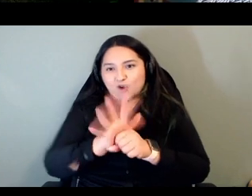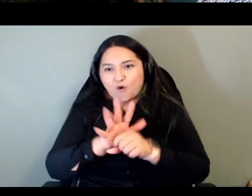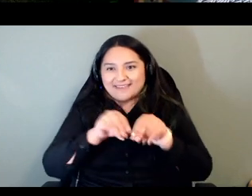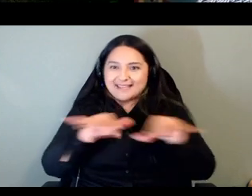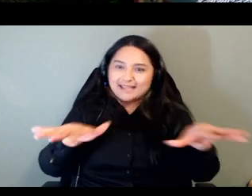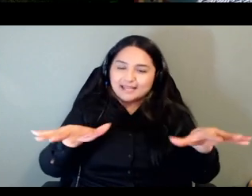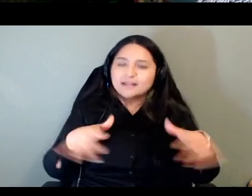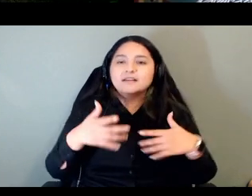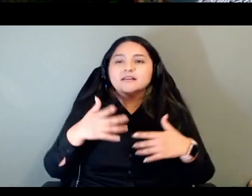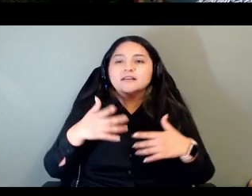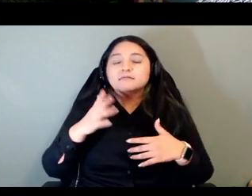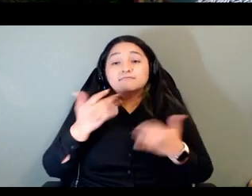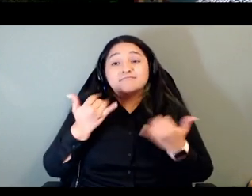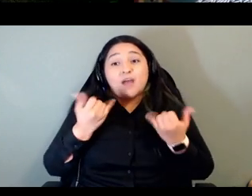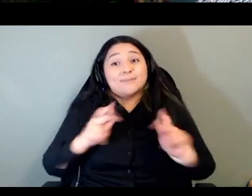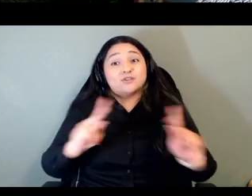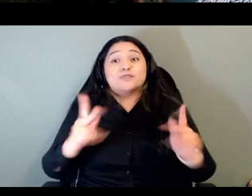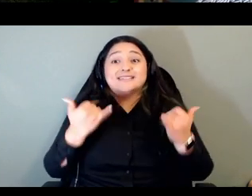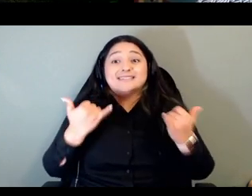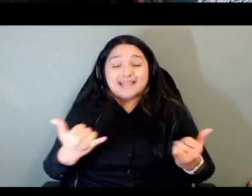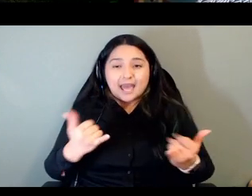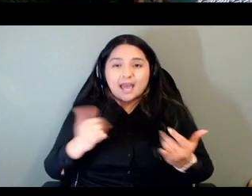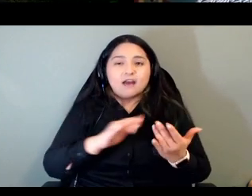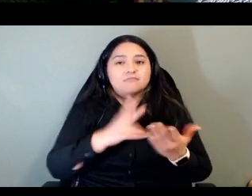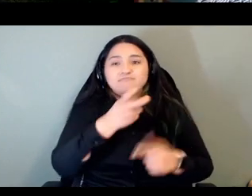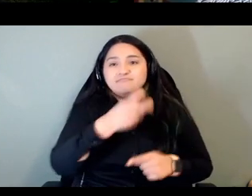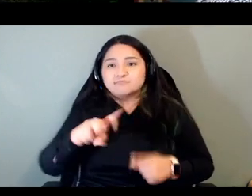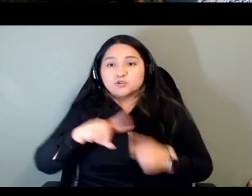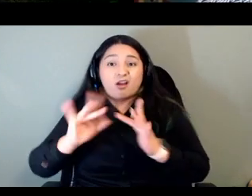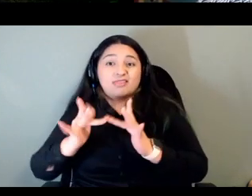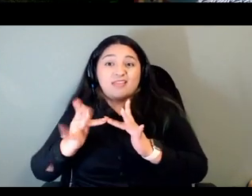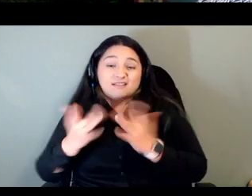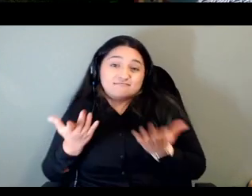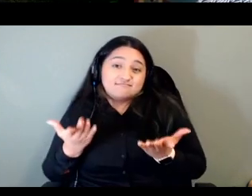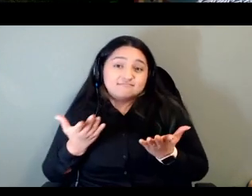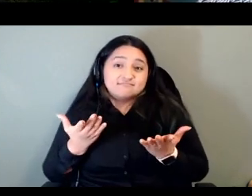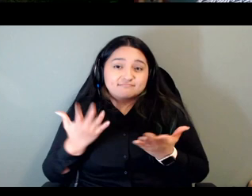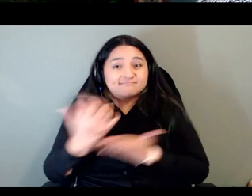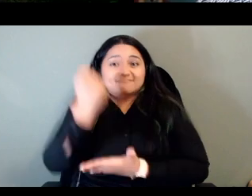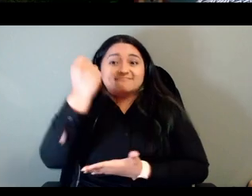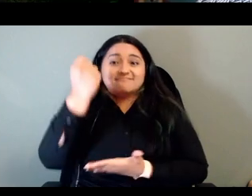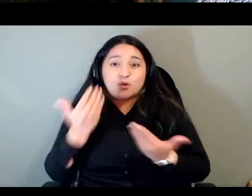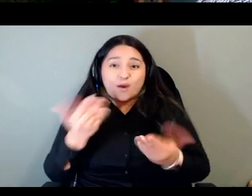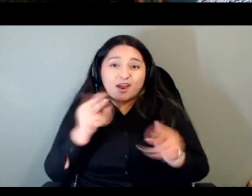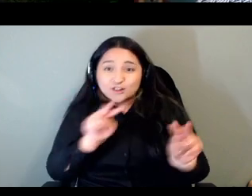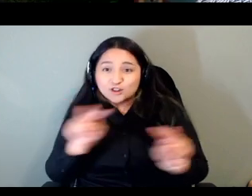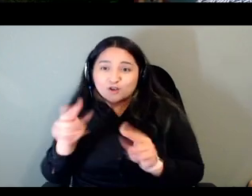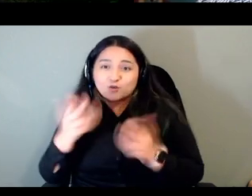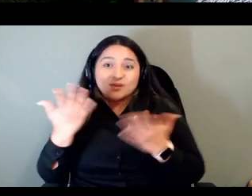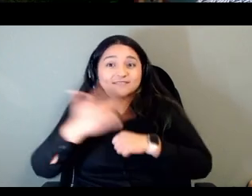now afforded online and so take a look at what is out there and and i know within this